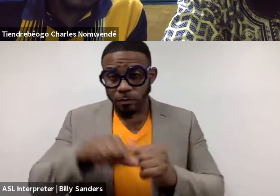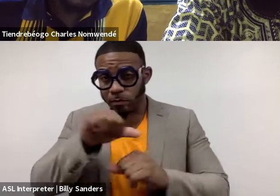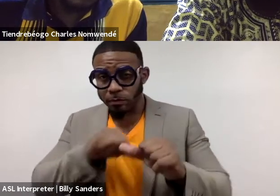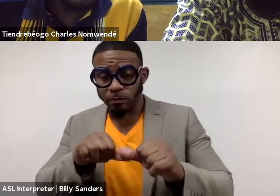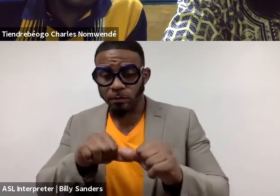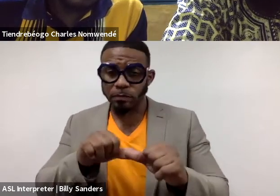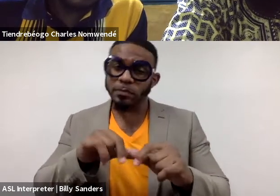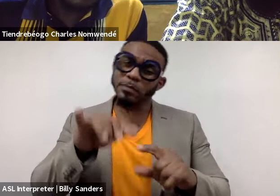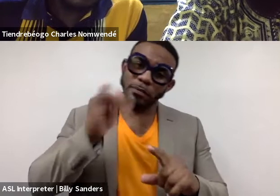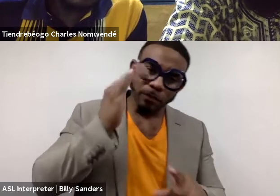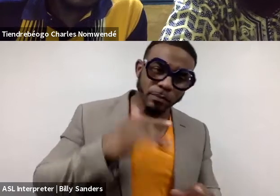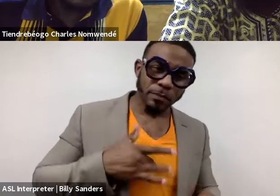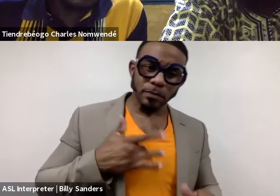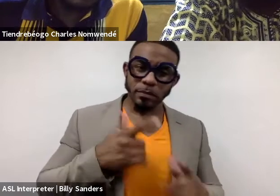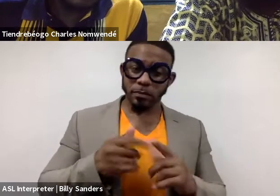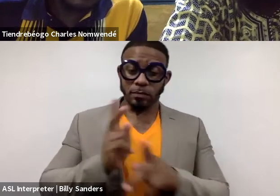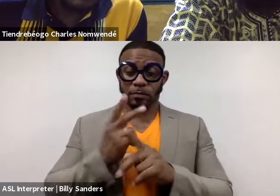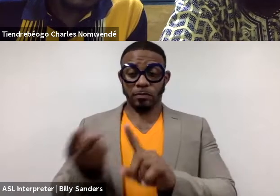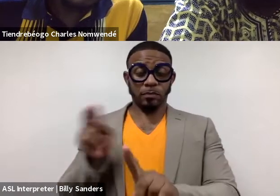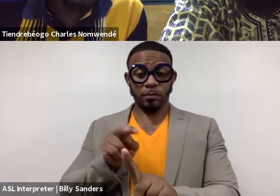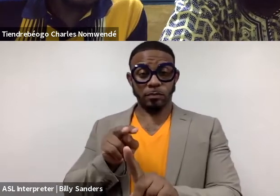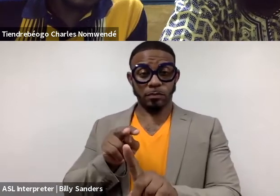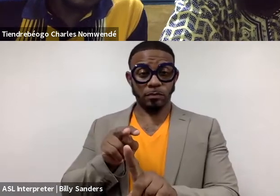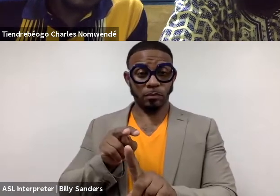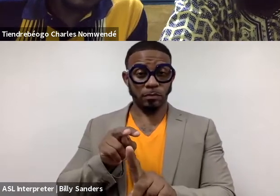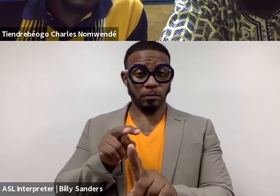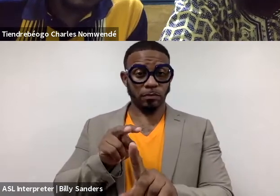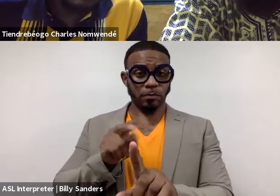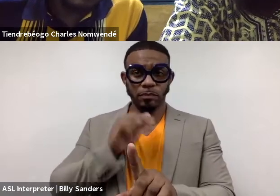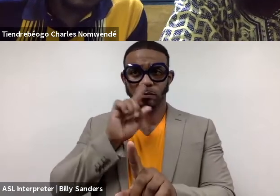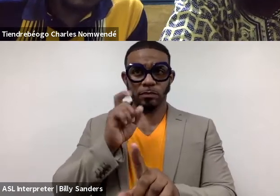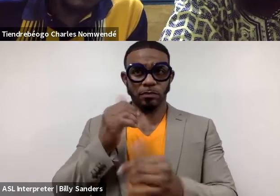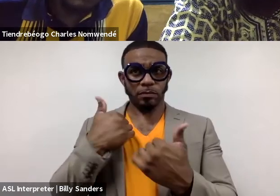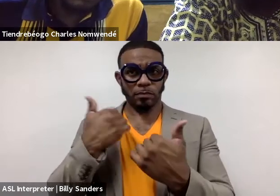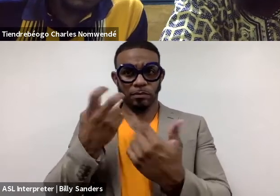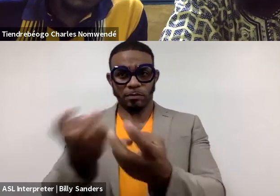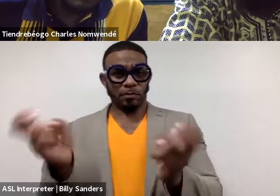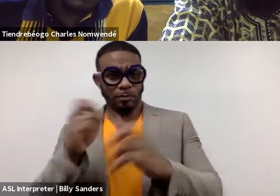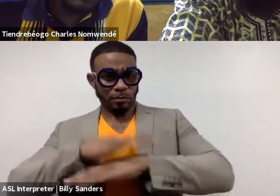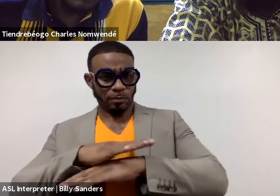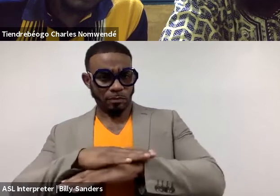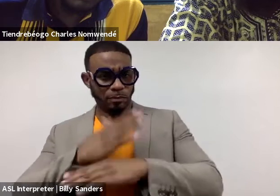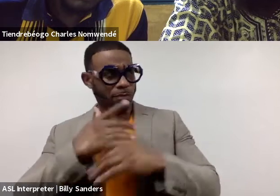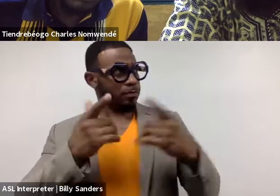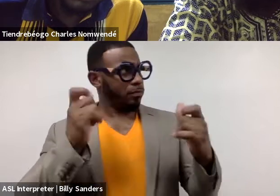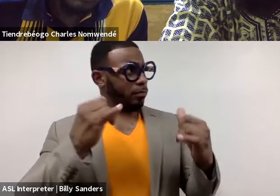And so that's why I feel from a producing perspective, it's not only having a seat at the table of some of the largest institutions in the world